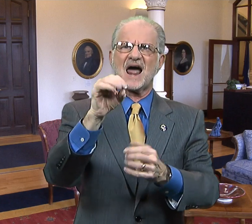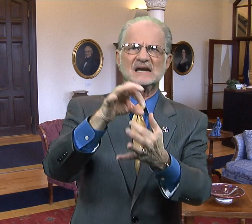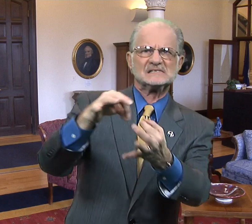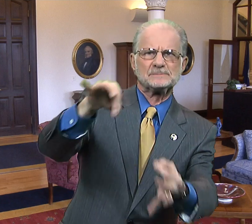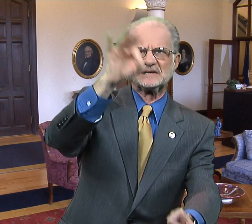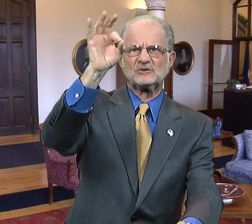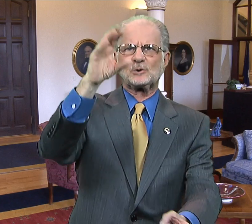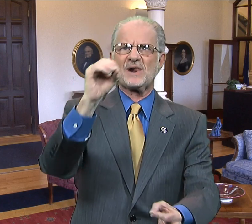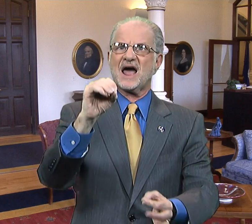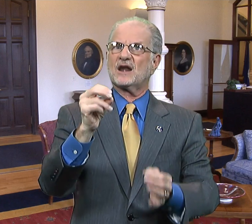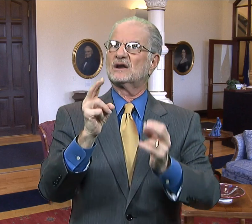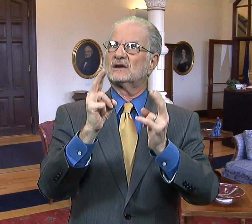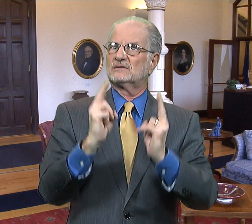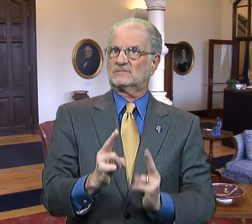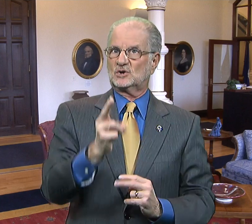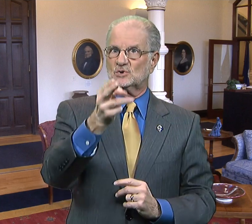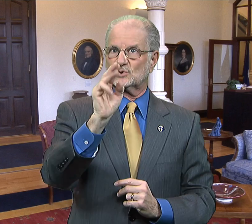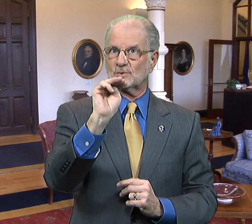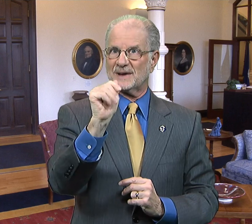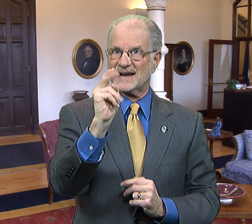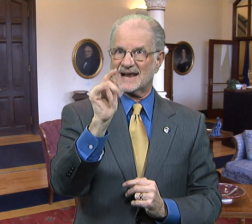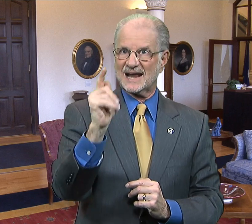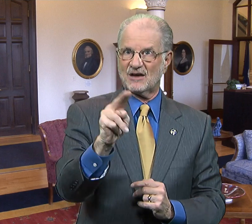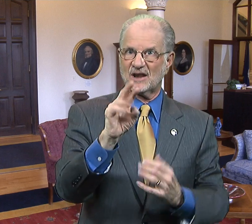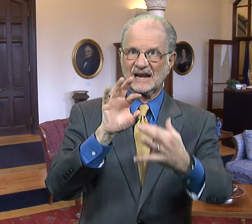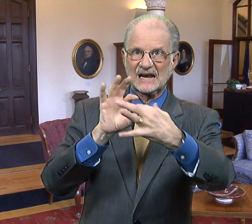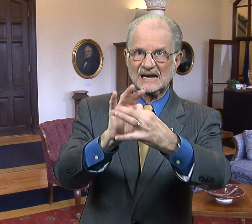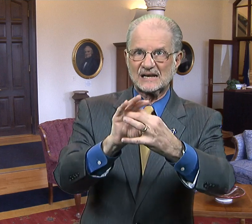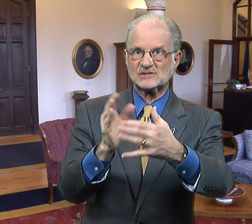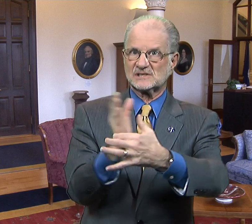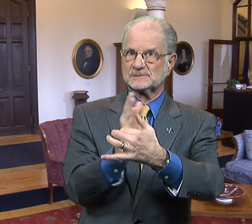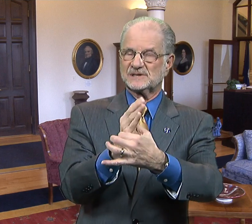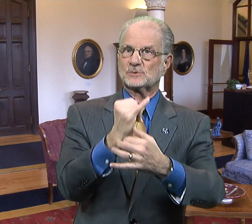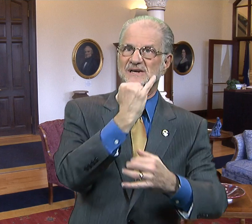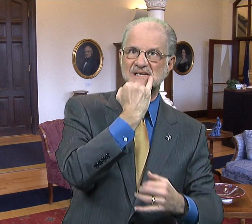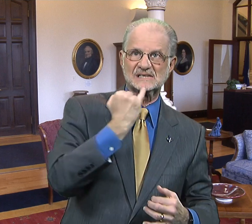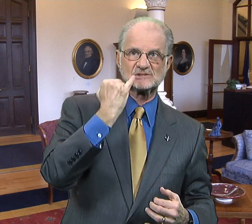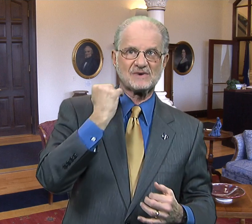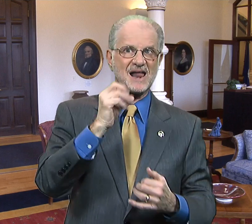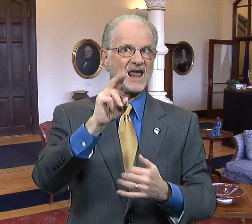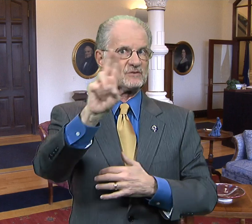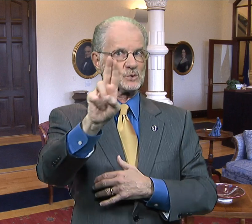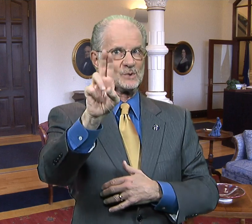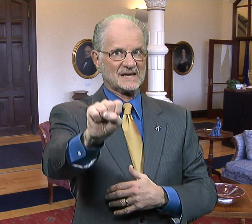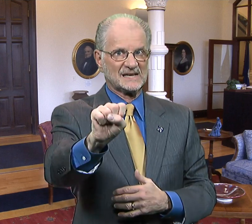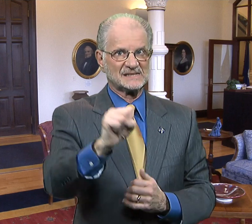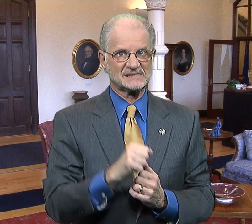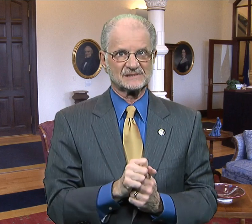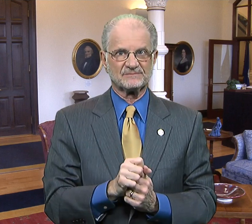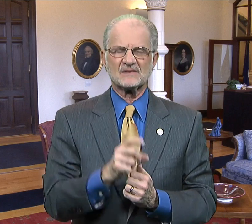spiritual, and humanitarian connections between Israel and U.S.